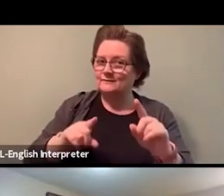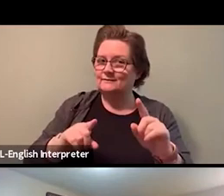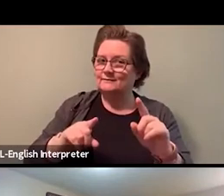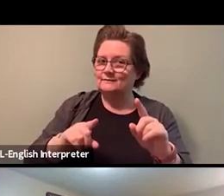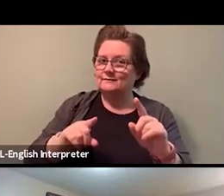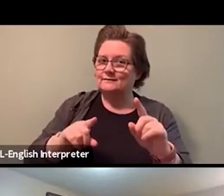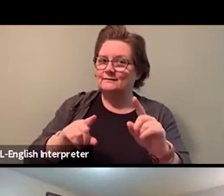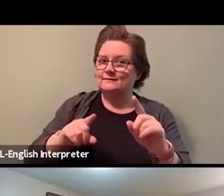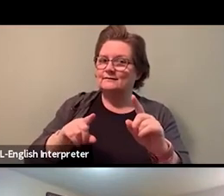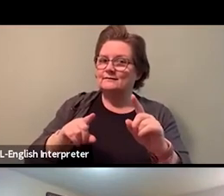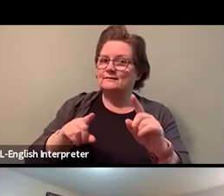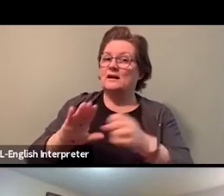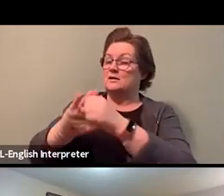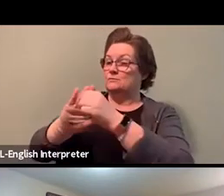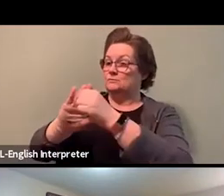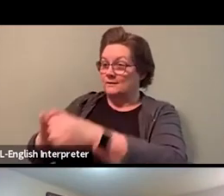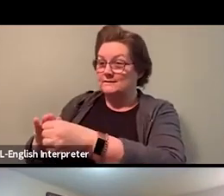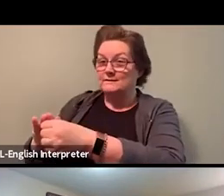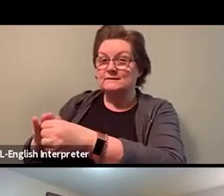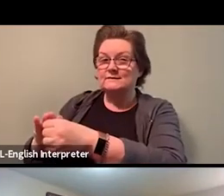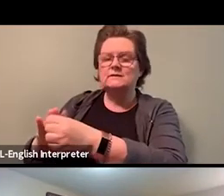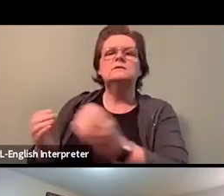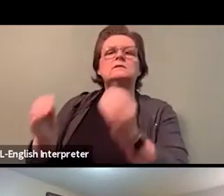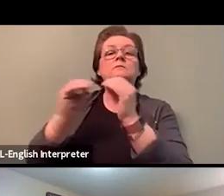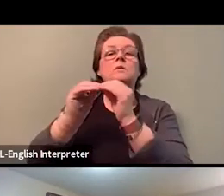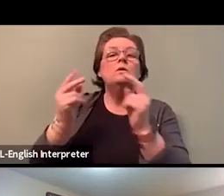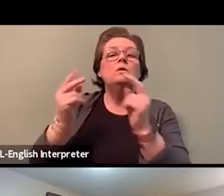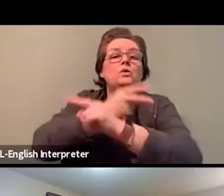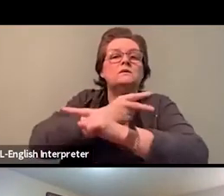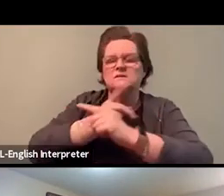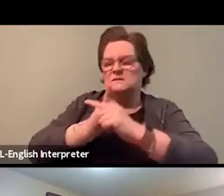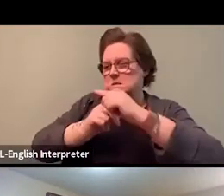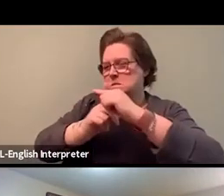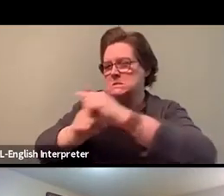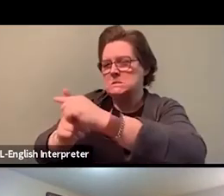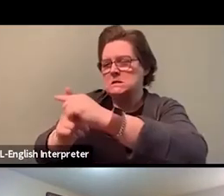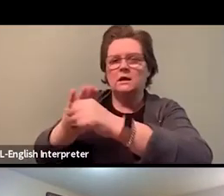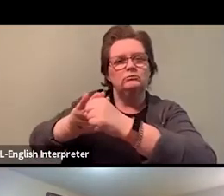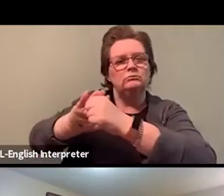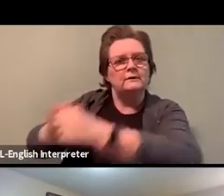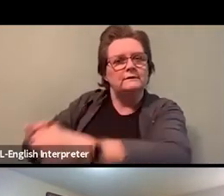who are already feeling the squeeze, you know. So I am a renter.